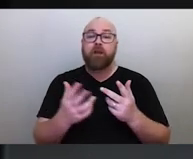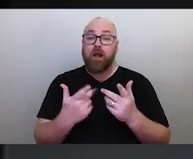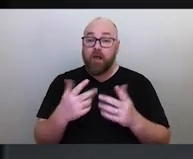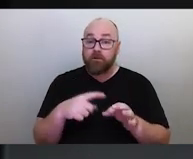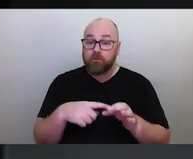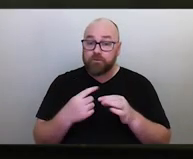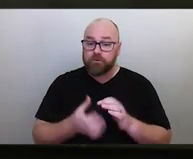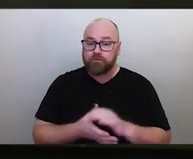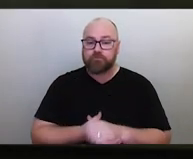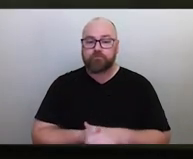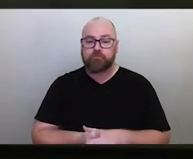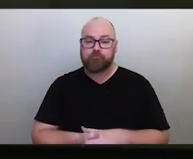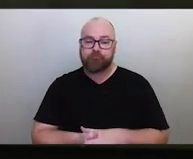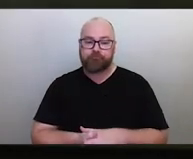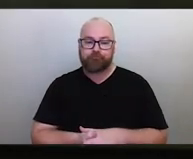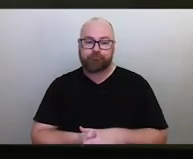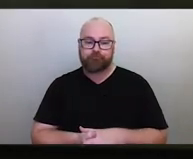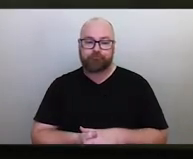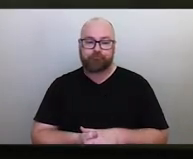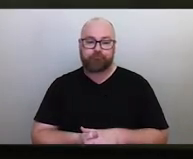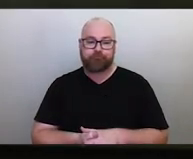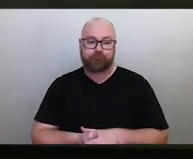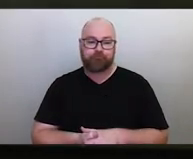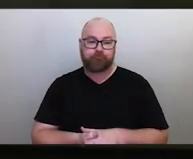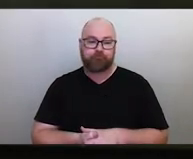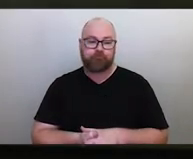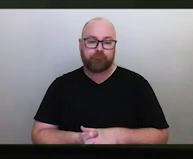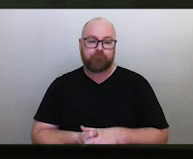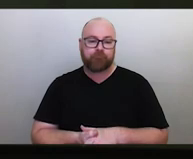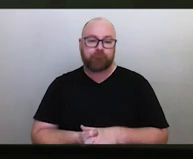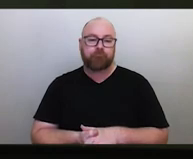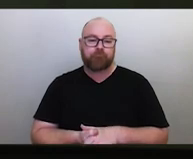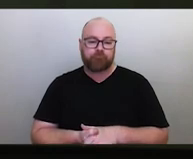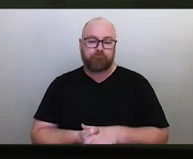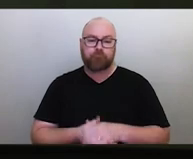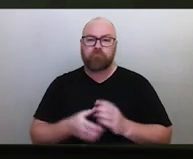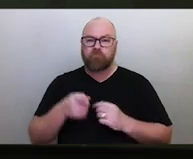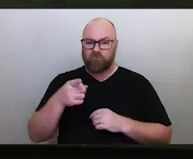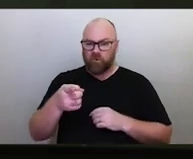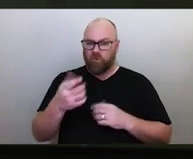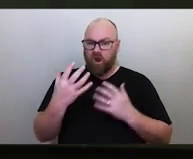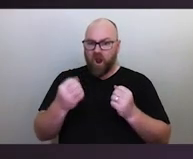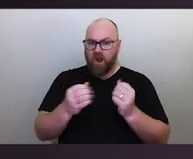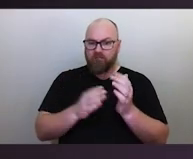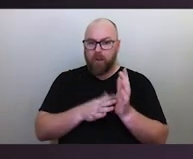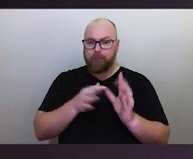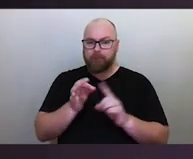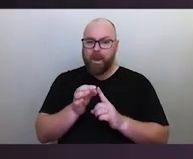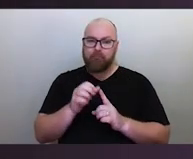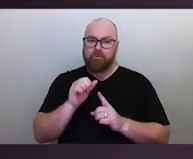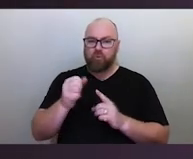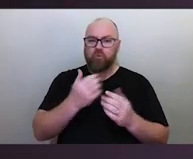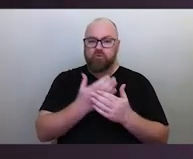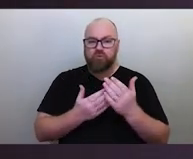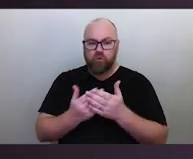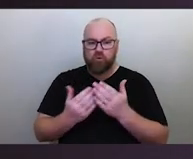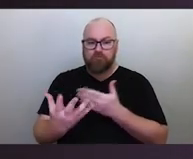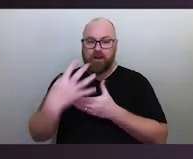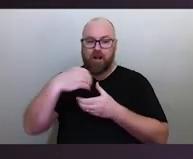Yes. You've managed to, I guess, map (Indigenous?) (Aboriginal?) stories into our knowledge for things like Betelguese.